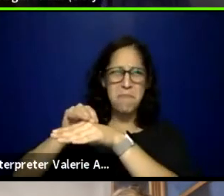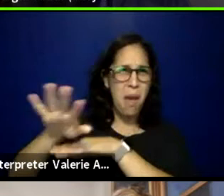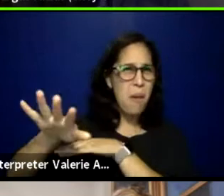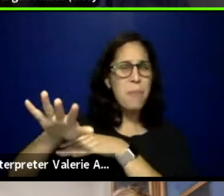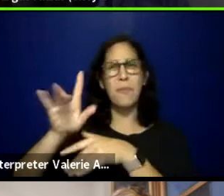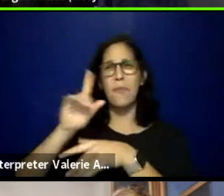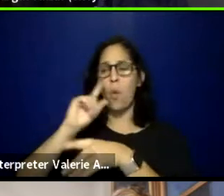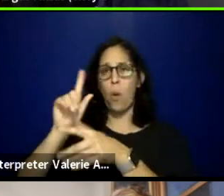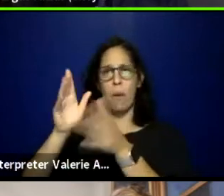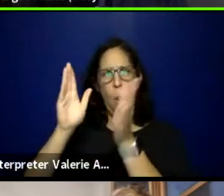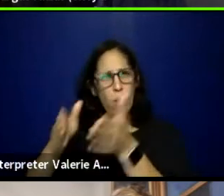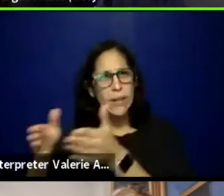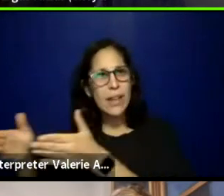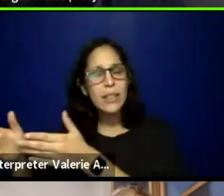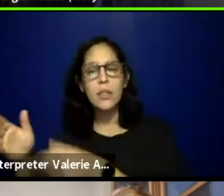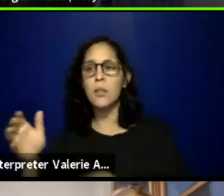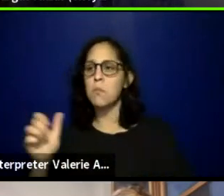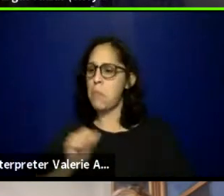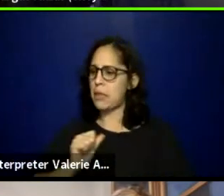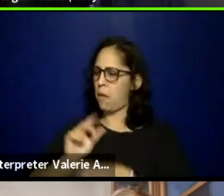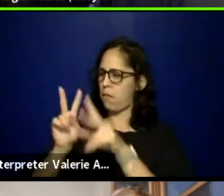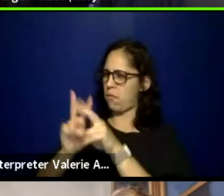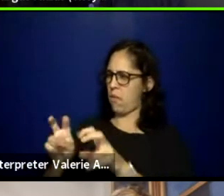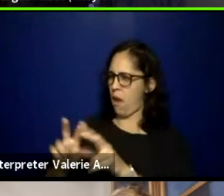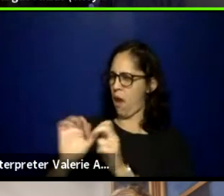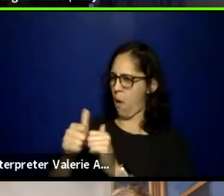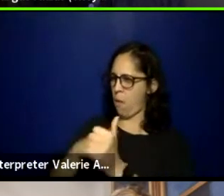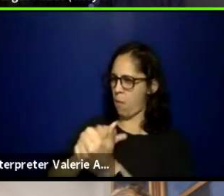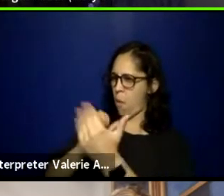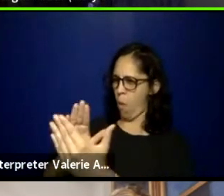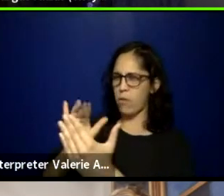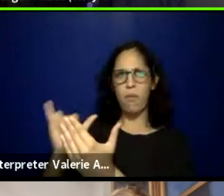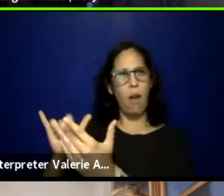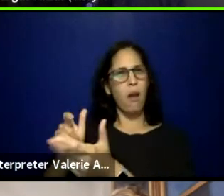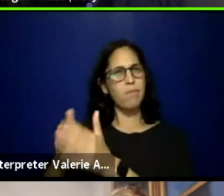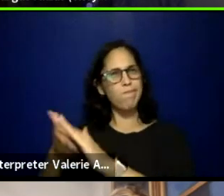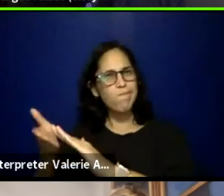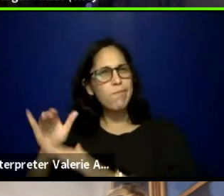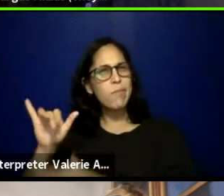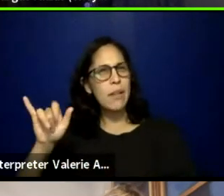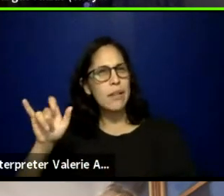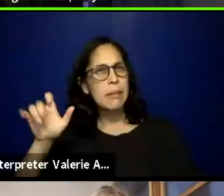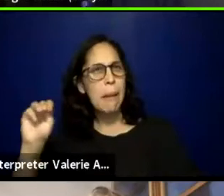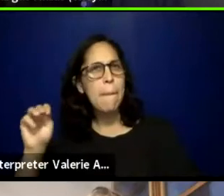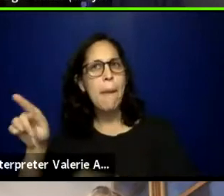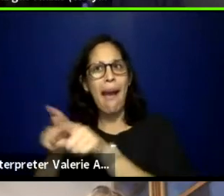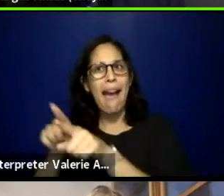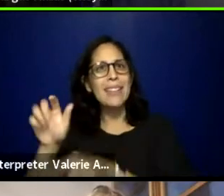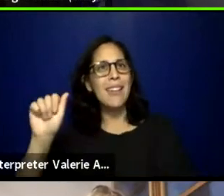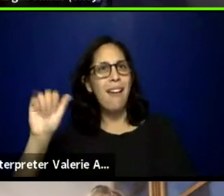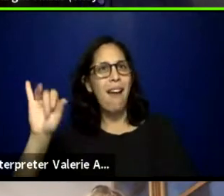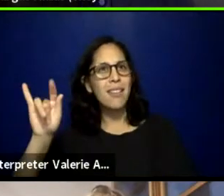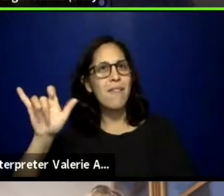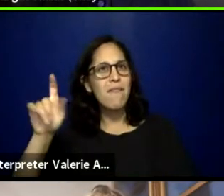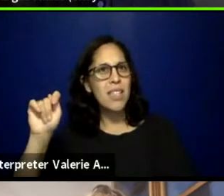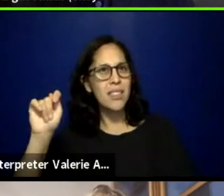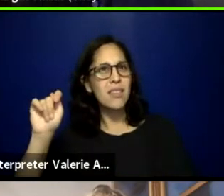as a community organizer and activist. And so, it was about how do I bring in and who do I bring in